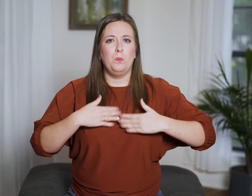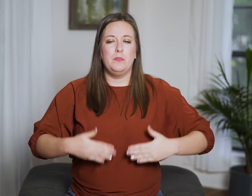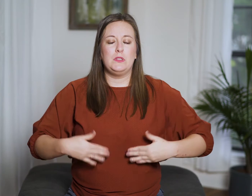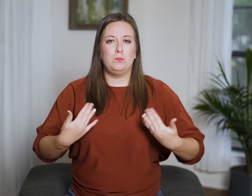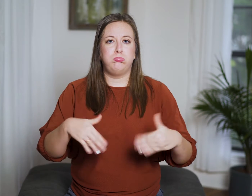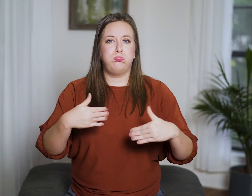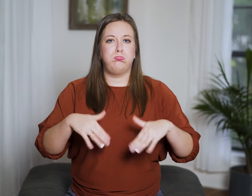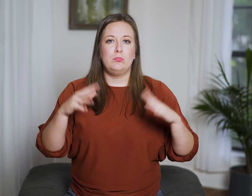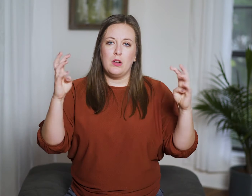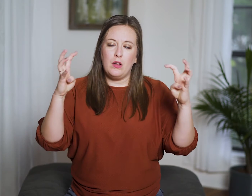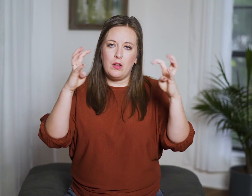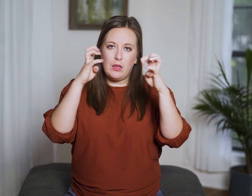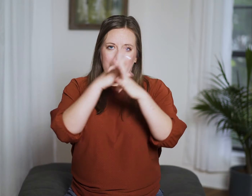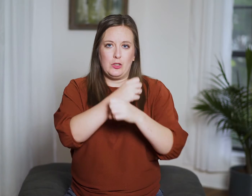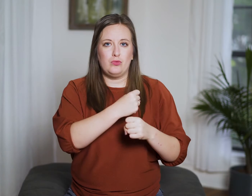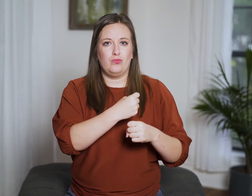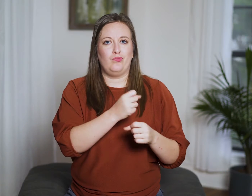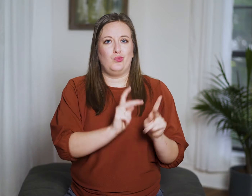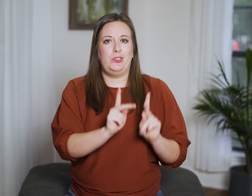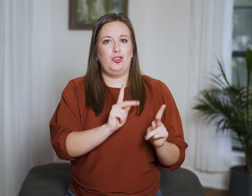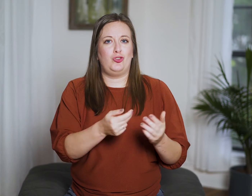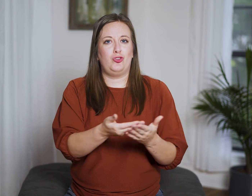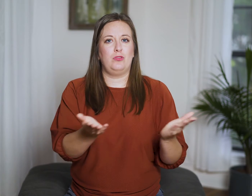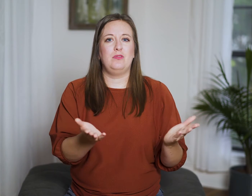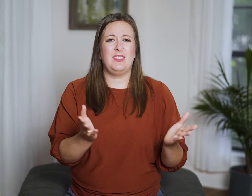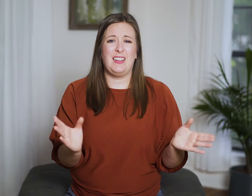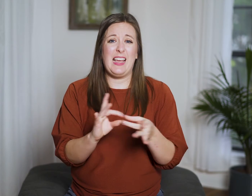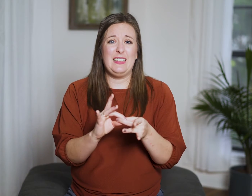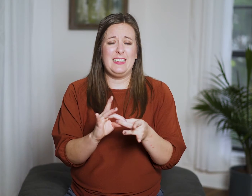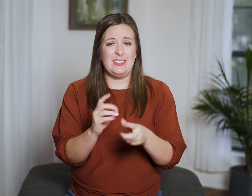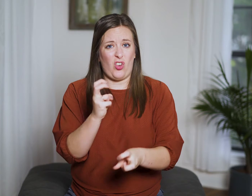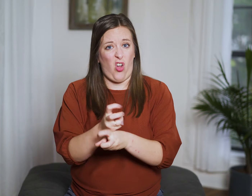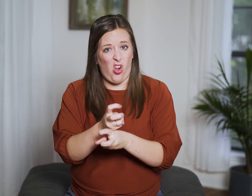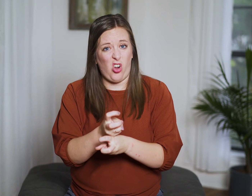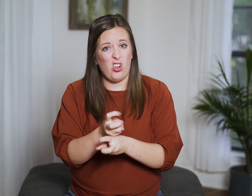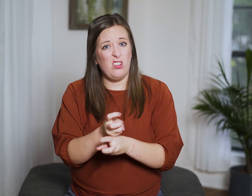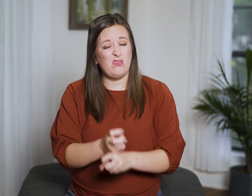Humans are complex creatures and connecting is hard!